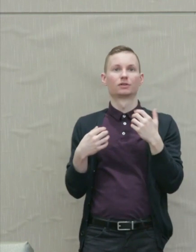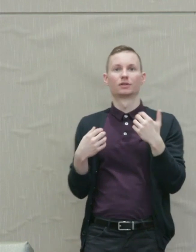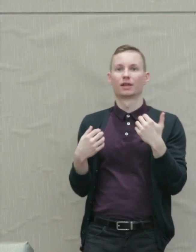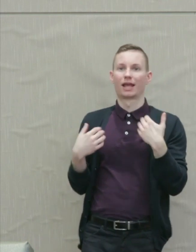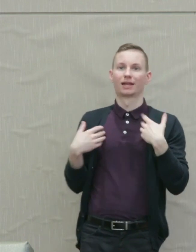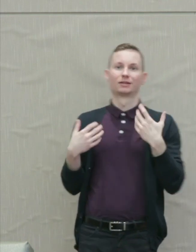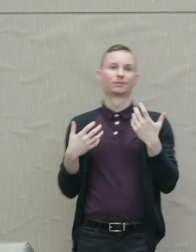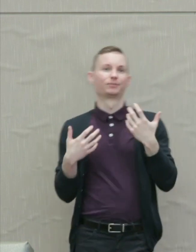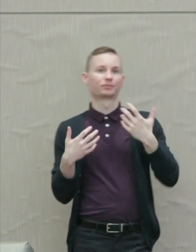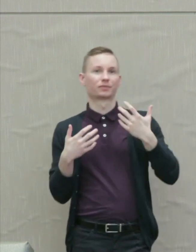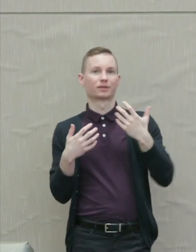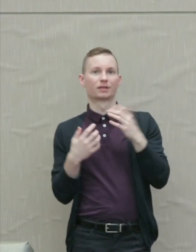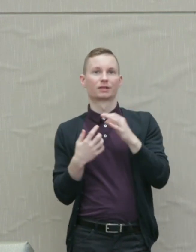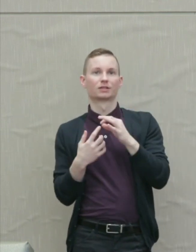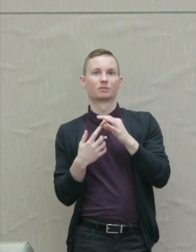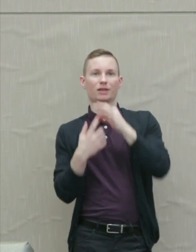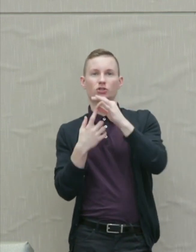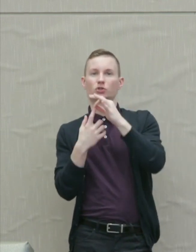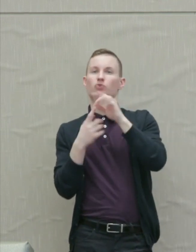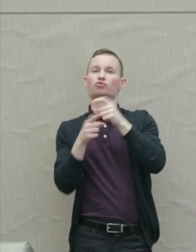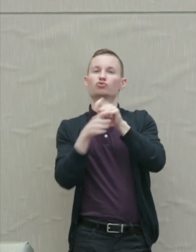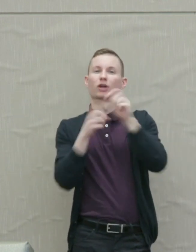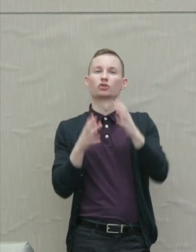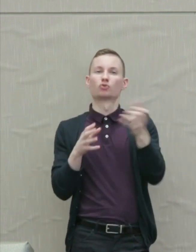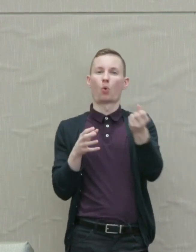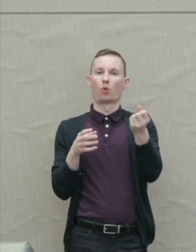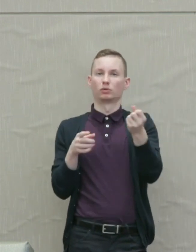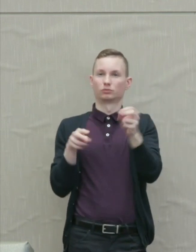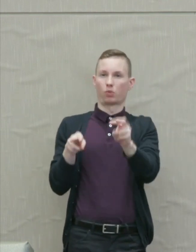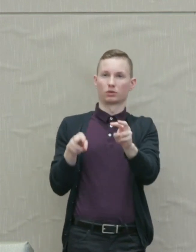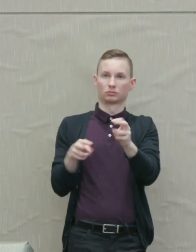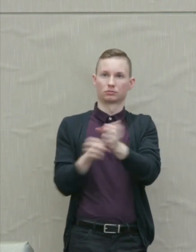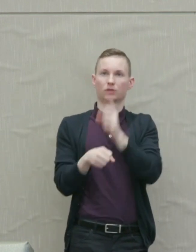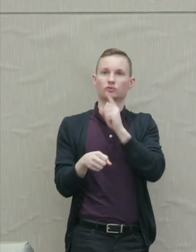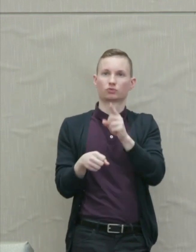and ferocious trainers to hold them in check and keep them in harness.